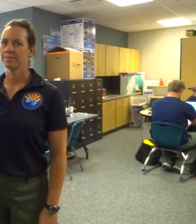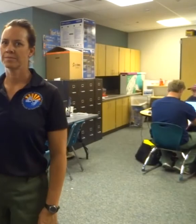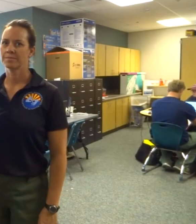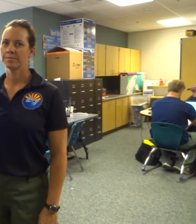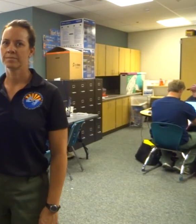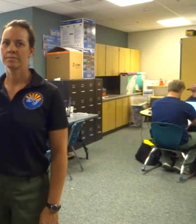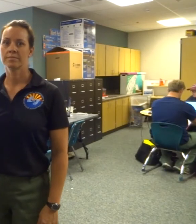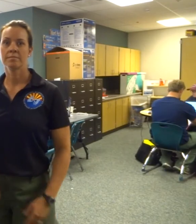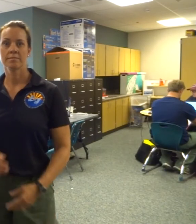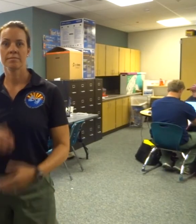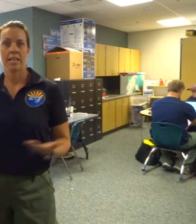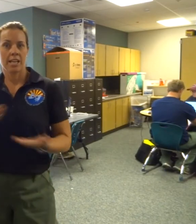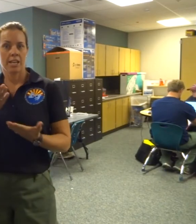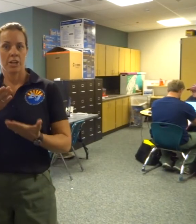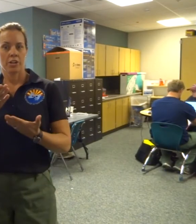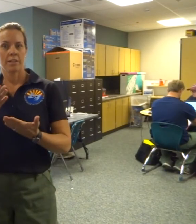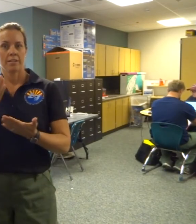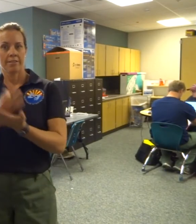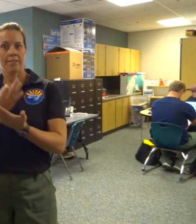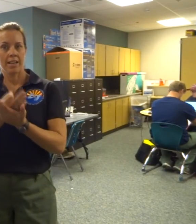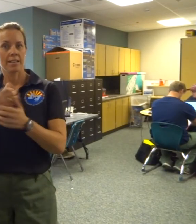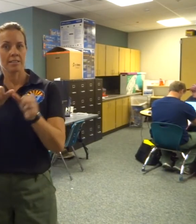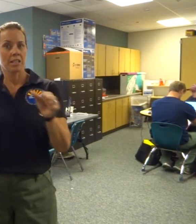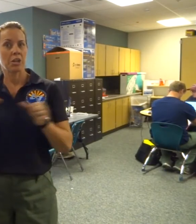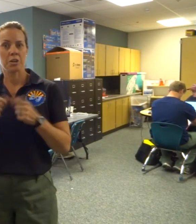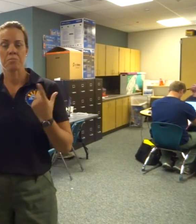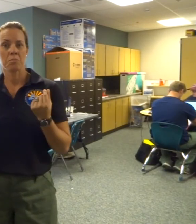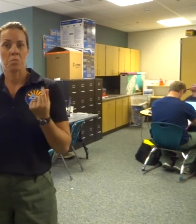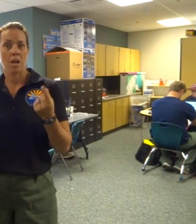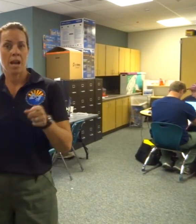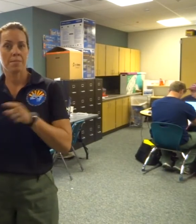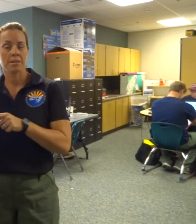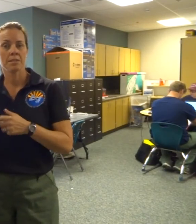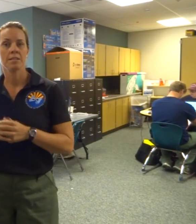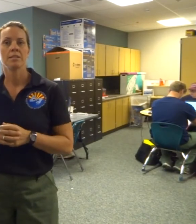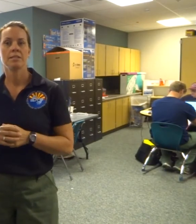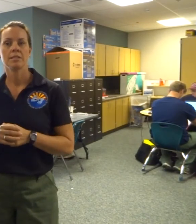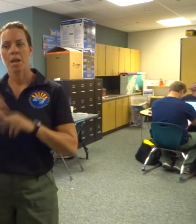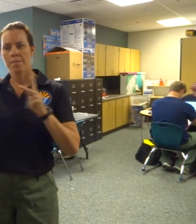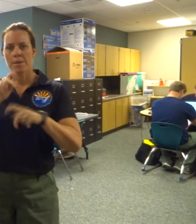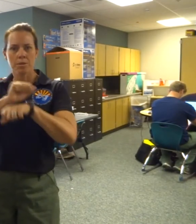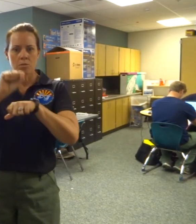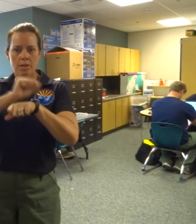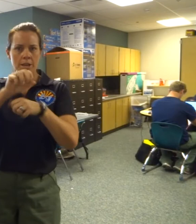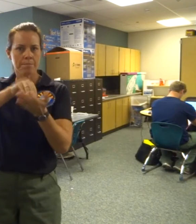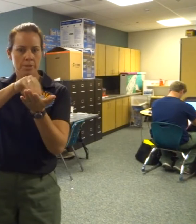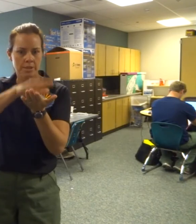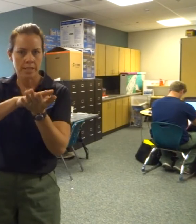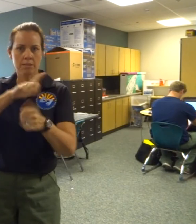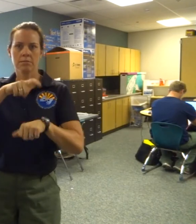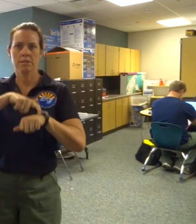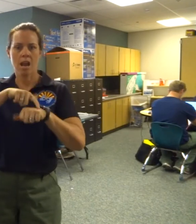In the finance area we have the folks that are recording the time sheets for the equipment,